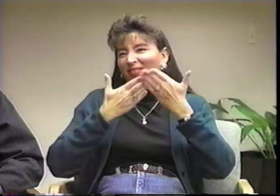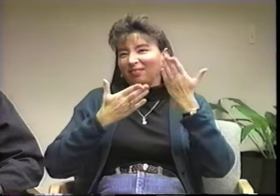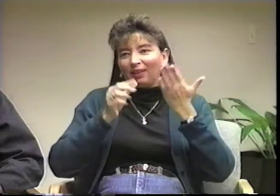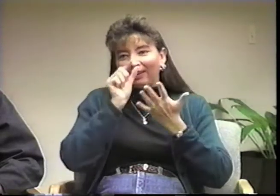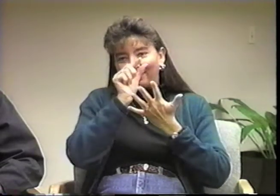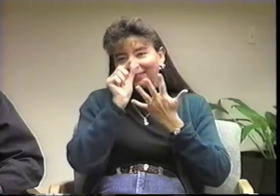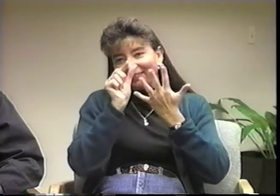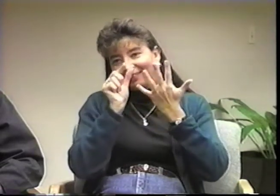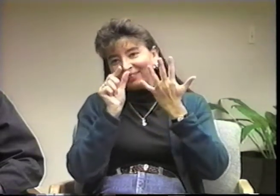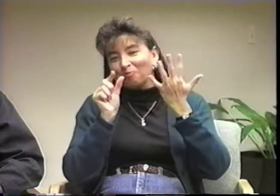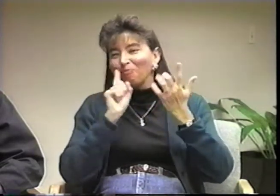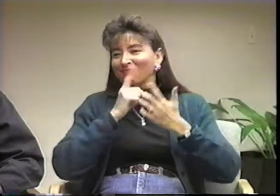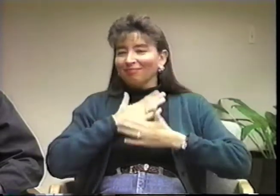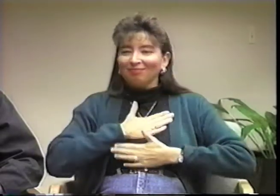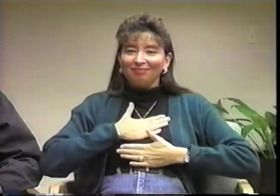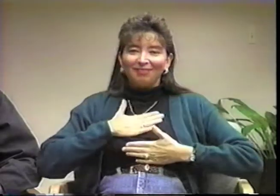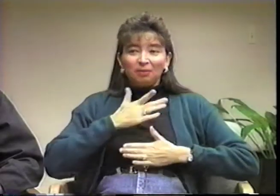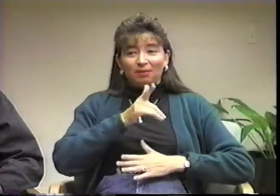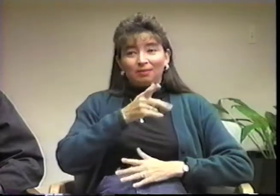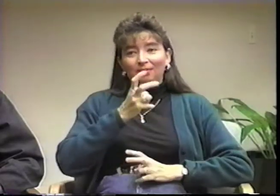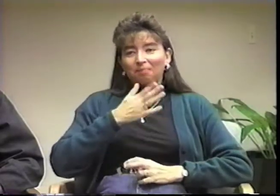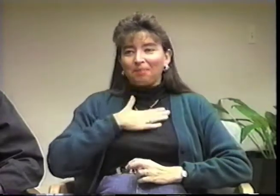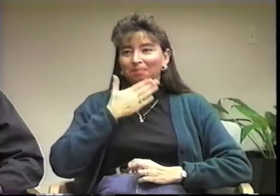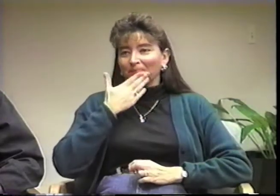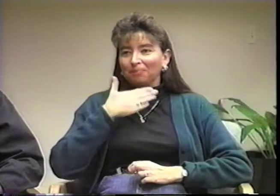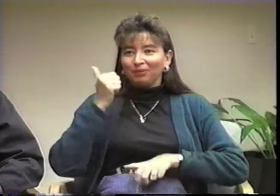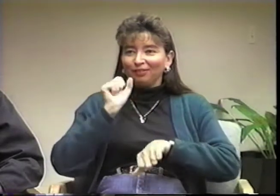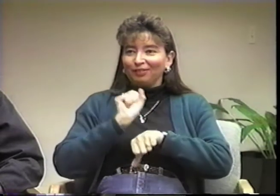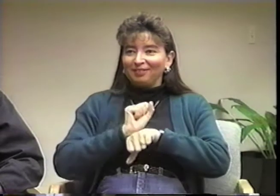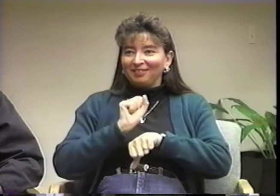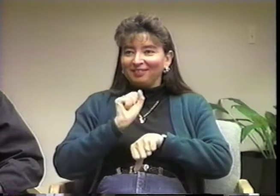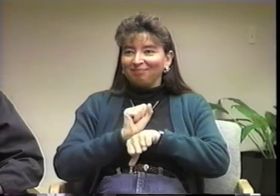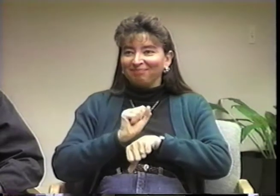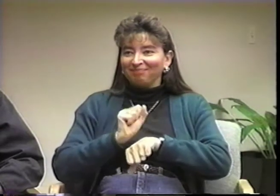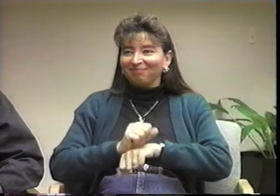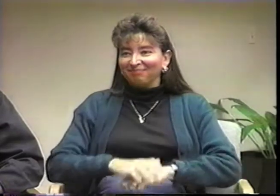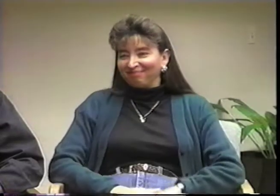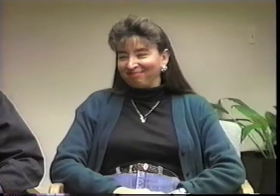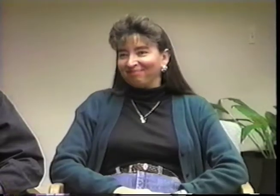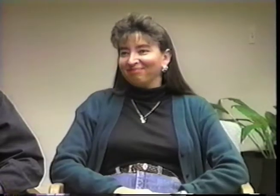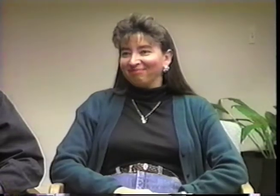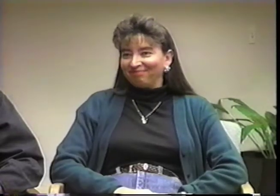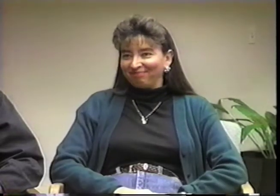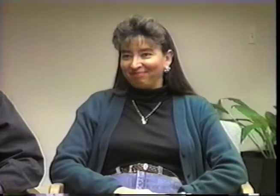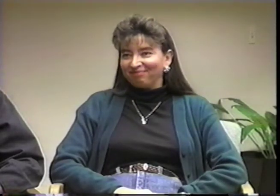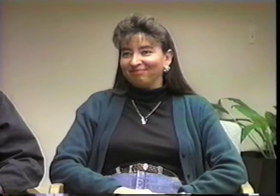I'm really a bit of a jack of all trades. I enjoy the variety which makes it the best position I've held.